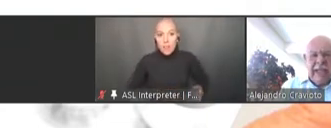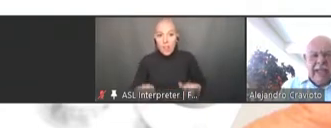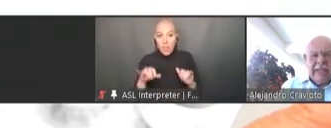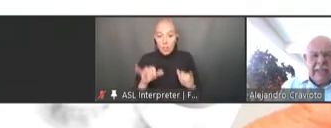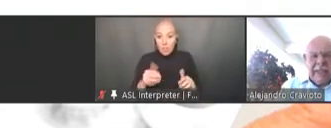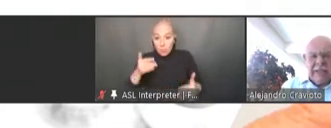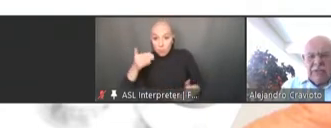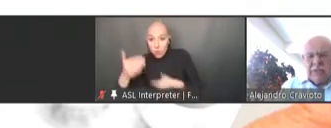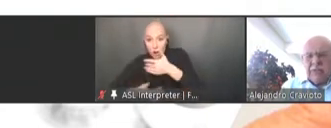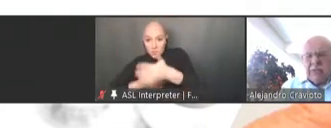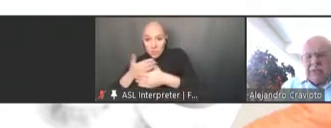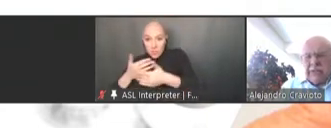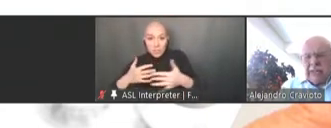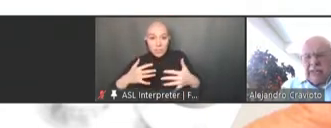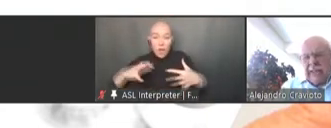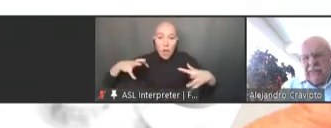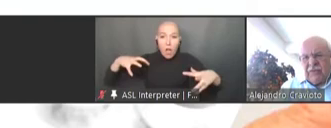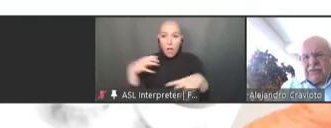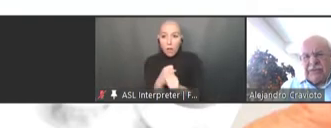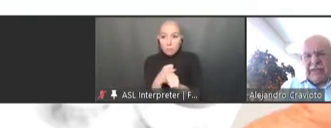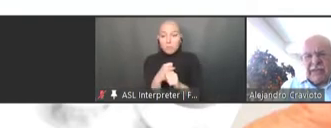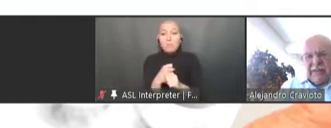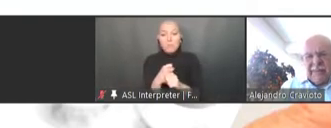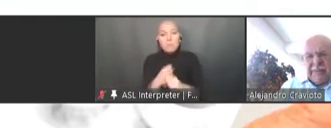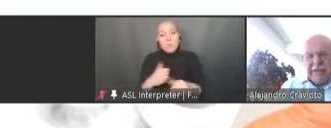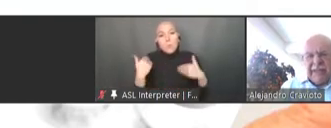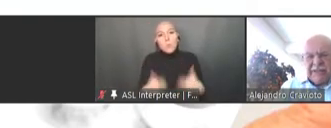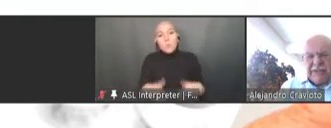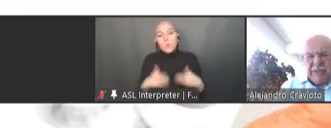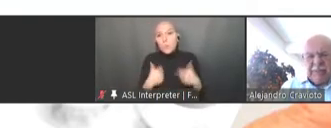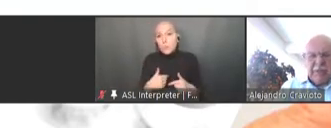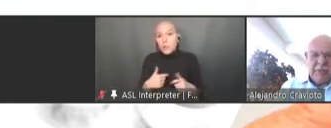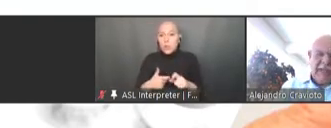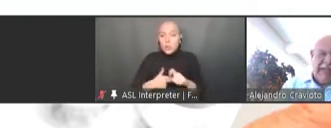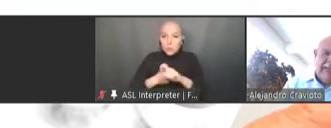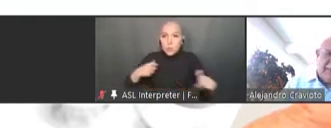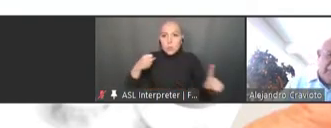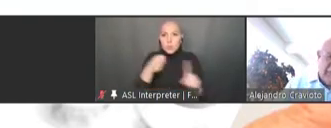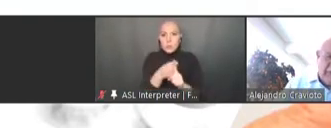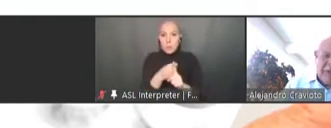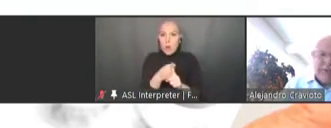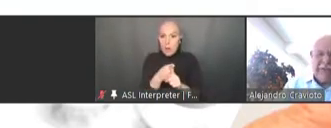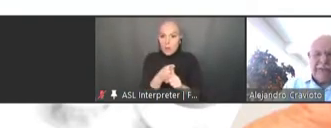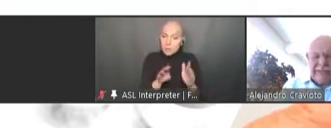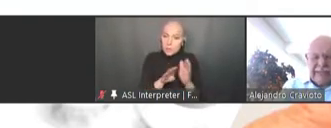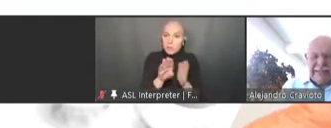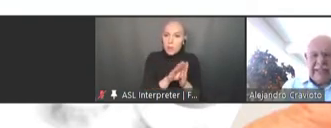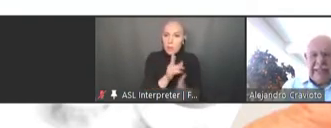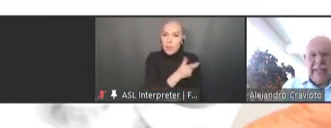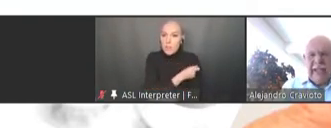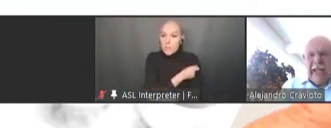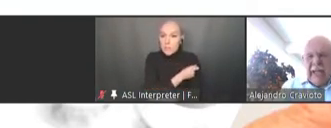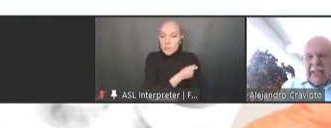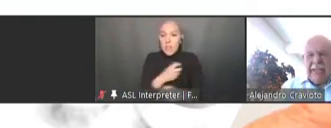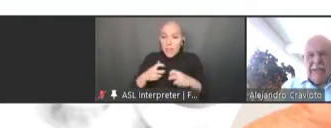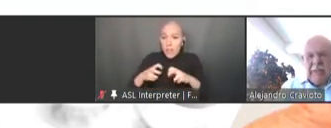And thanks to the efforts that everybody has done both in the production, the testing, and the way